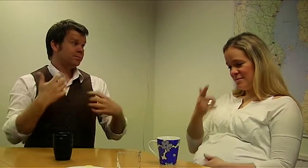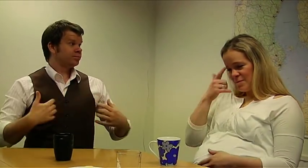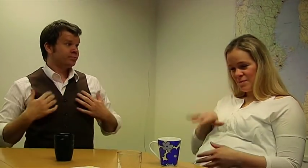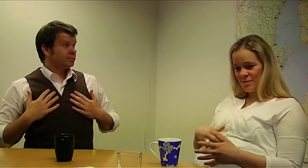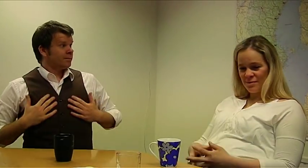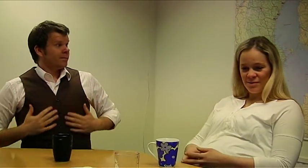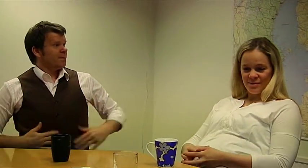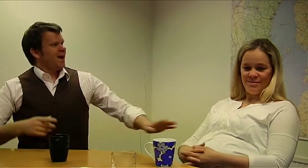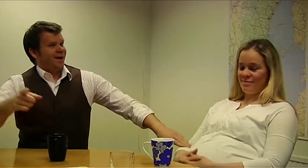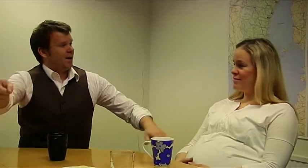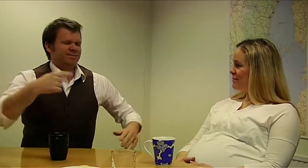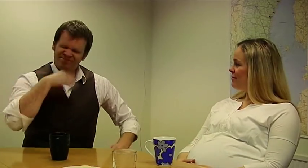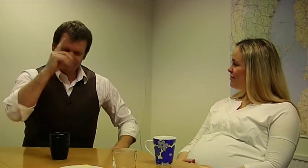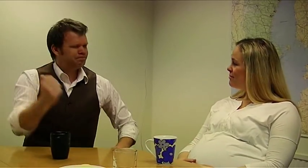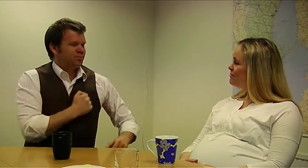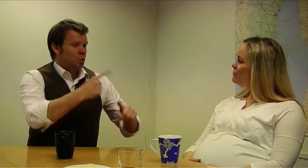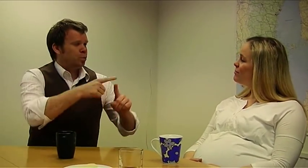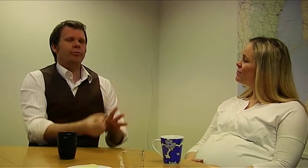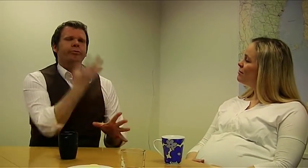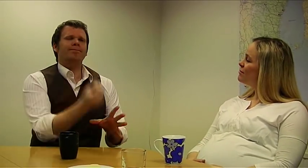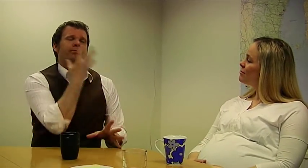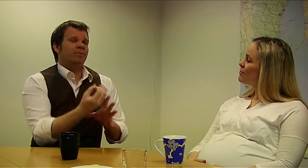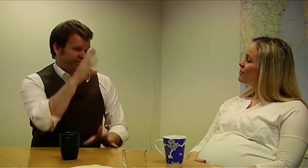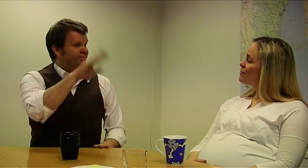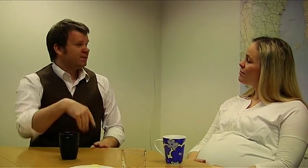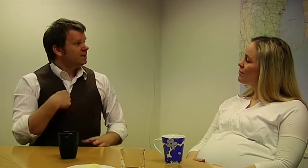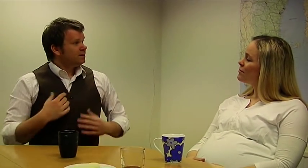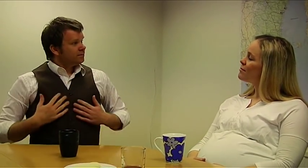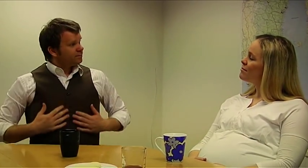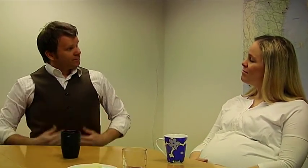Wouldn't believe it. I know she likes to eat sweets.